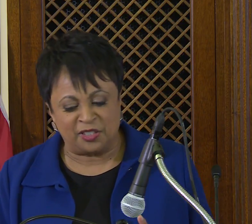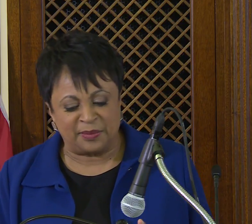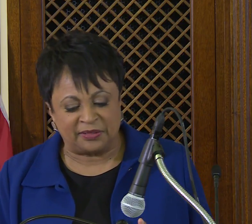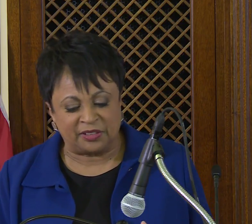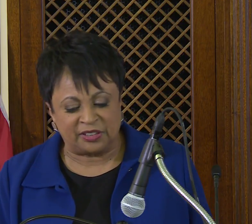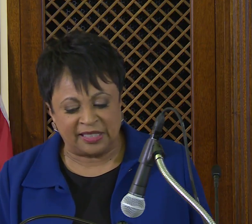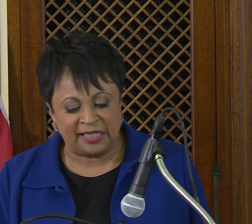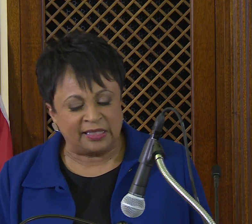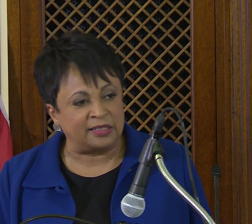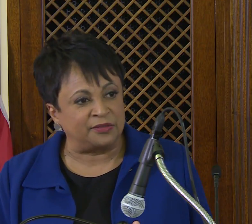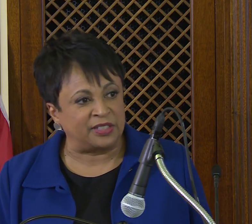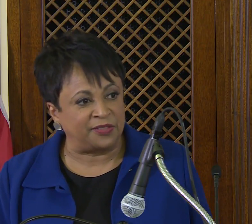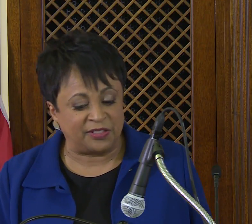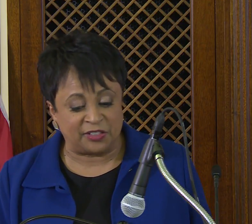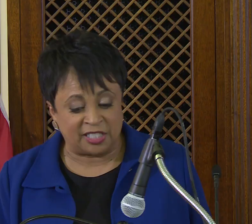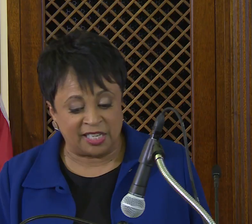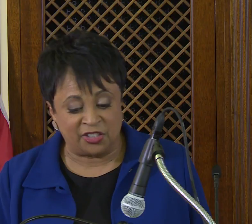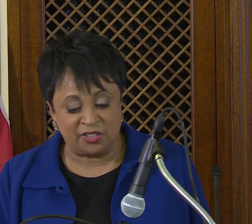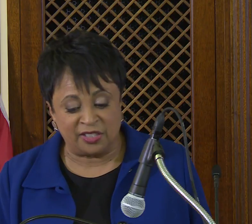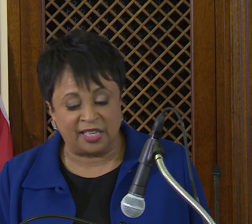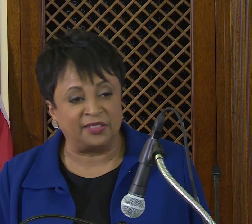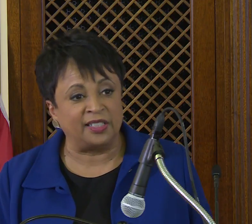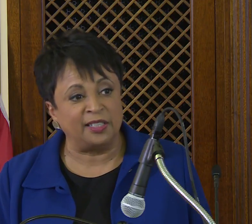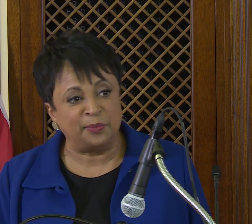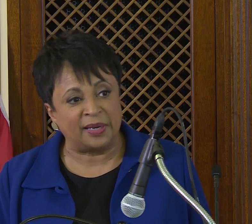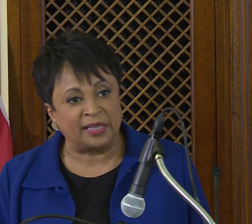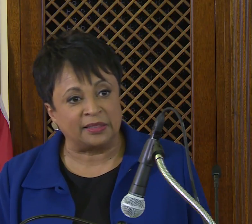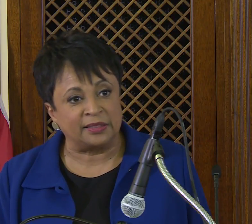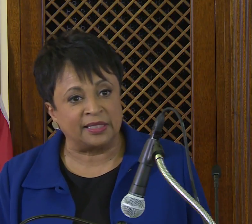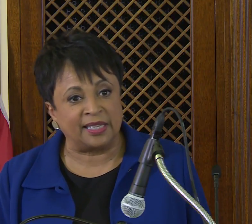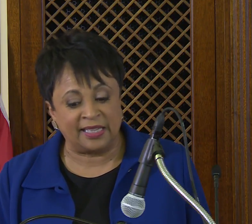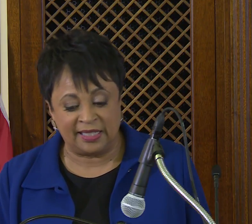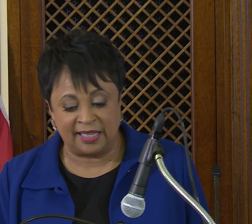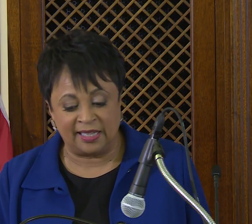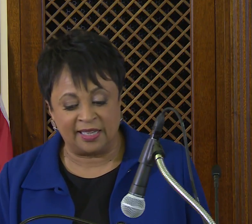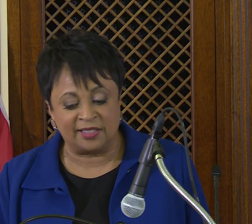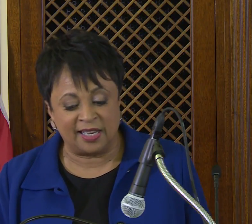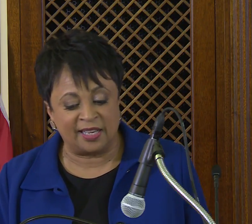about the state of deaf education and the impact that EDA has had